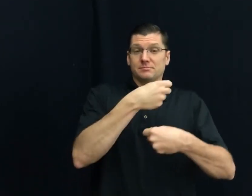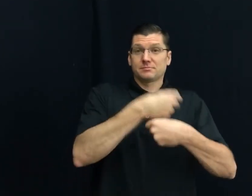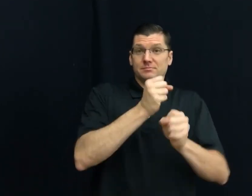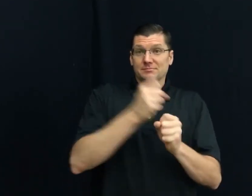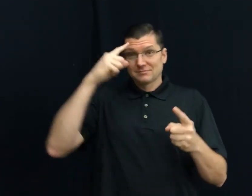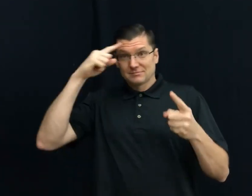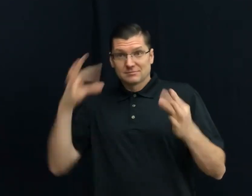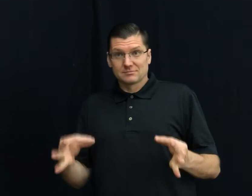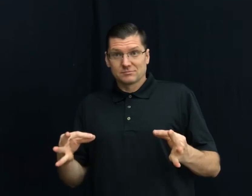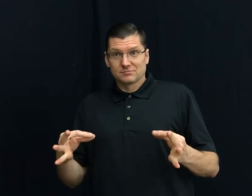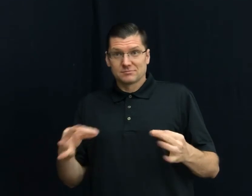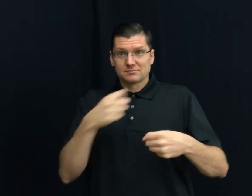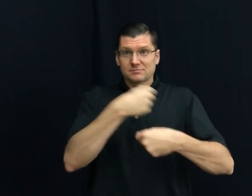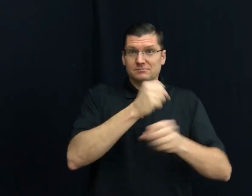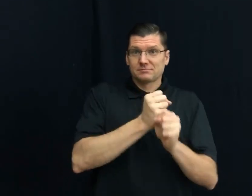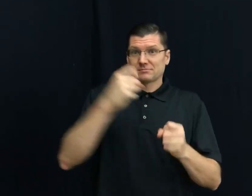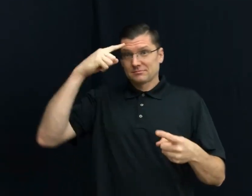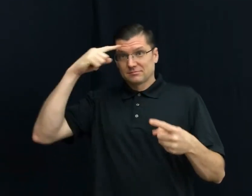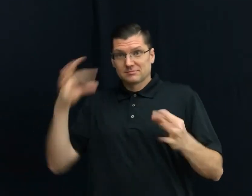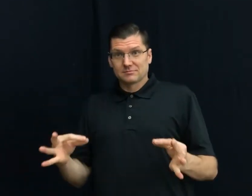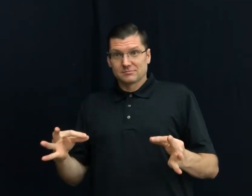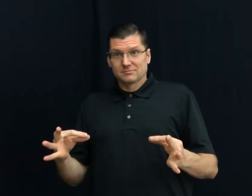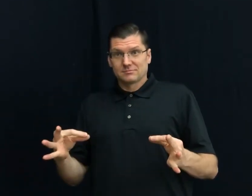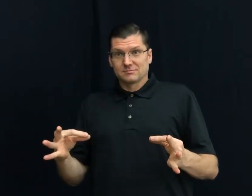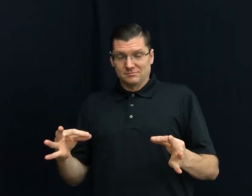10) MAKE DECISIONS